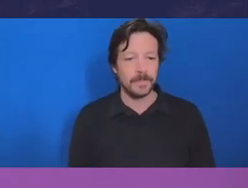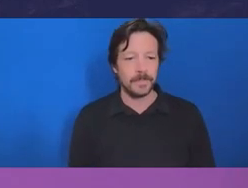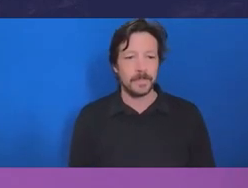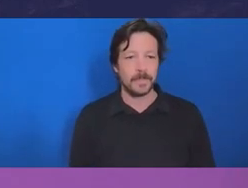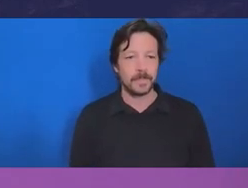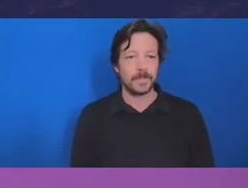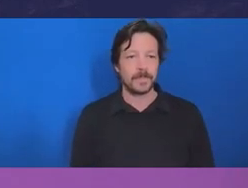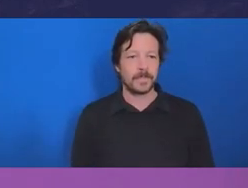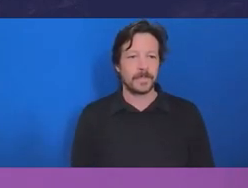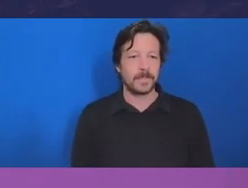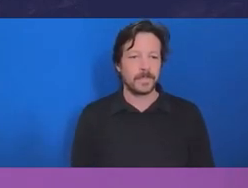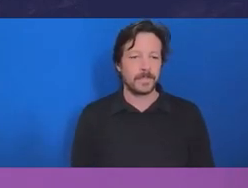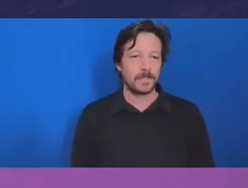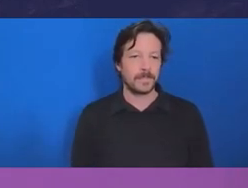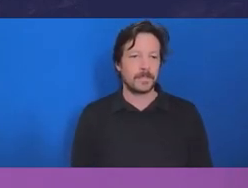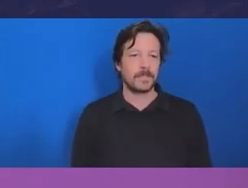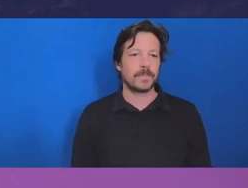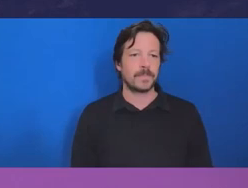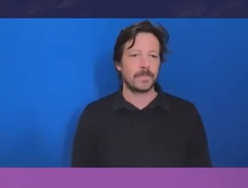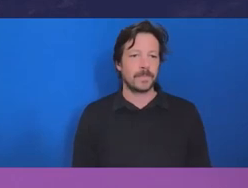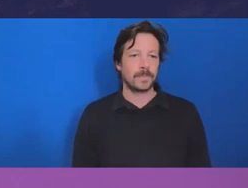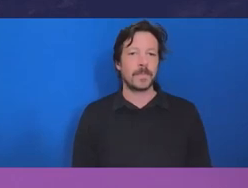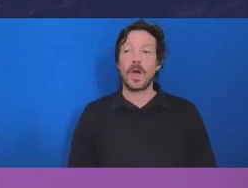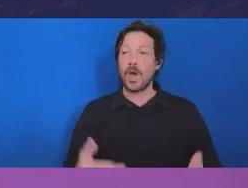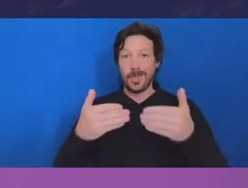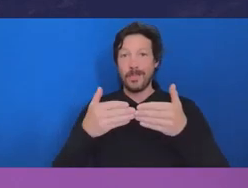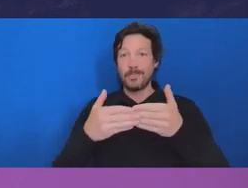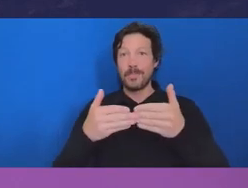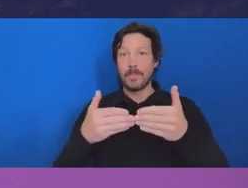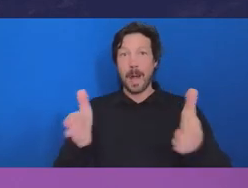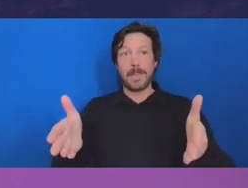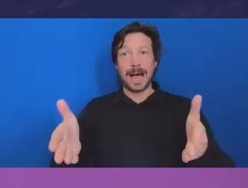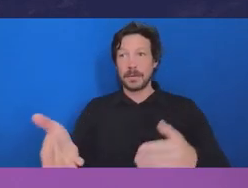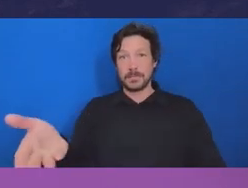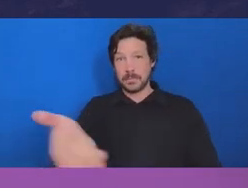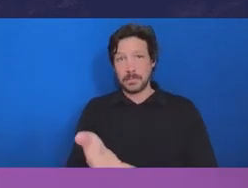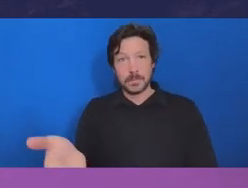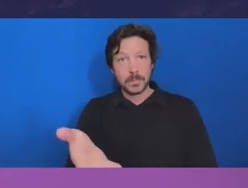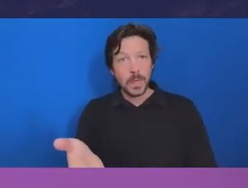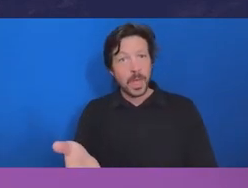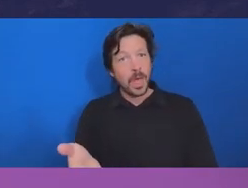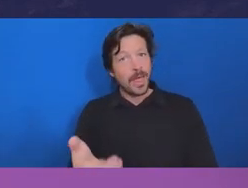overall importance that the public now places on integrity in public life.